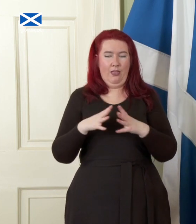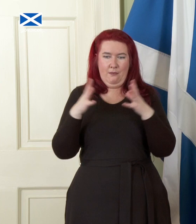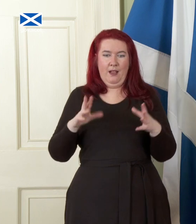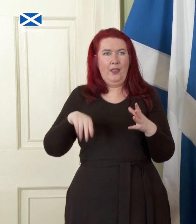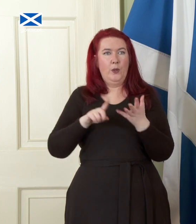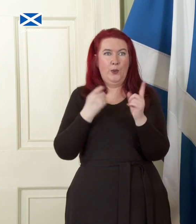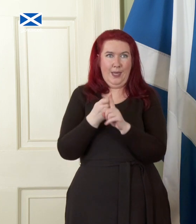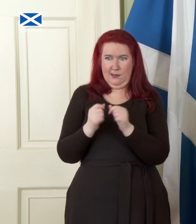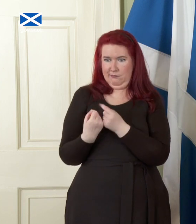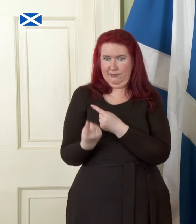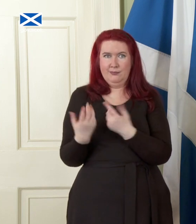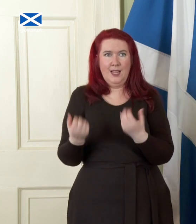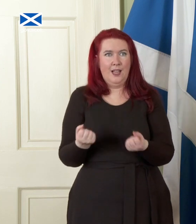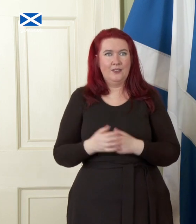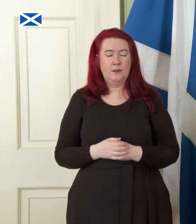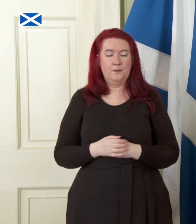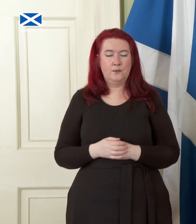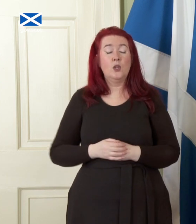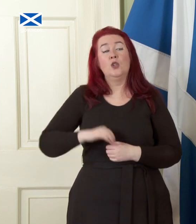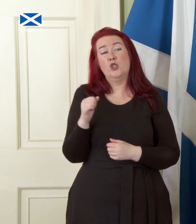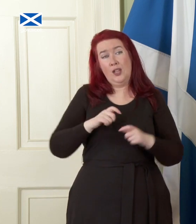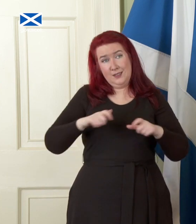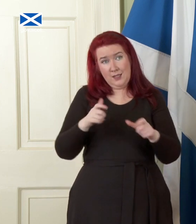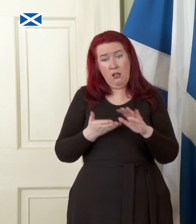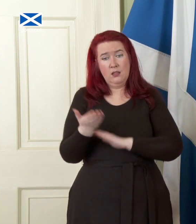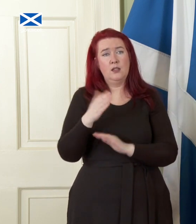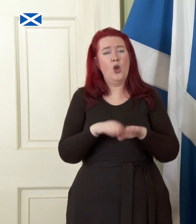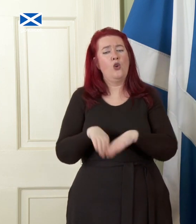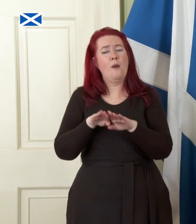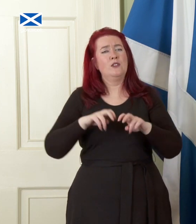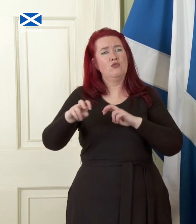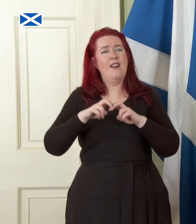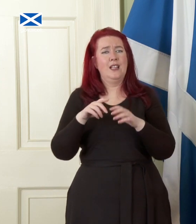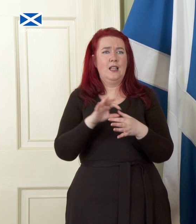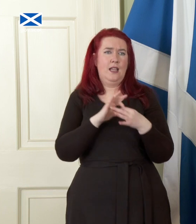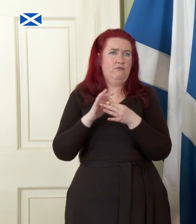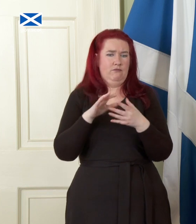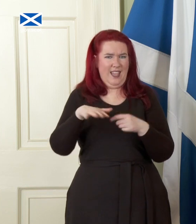Second, Scotland will remain in the Common Travel Area with the rest of the UK and Ireland. That